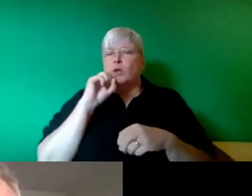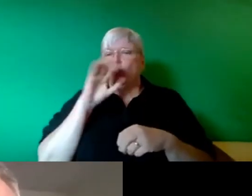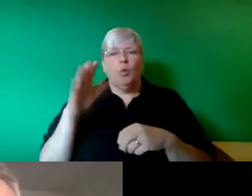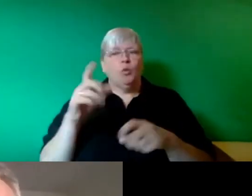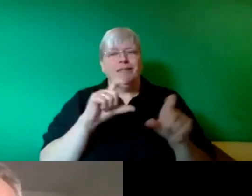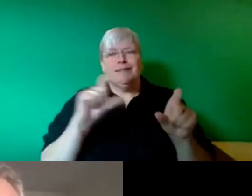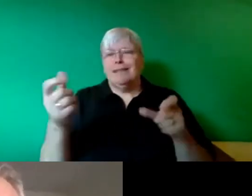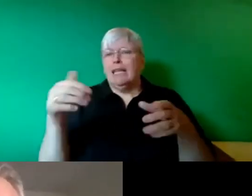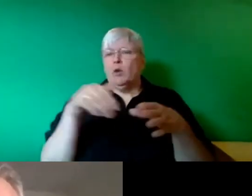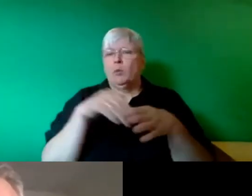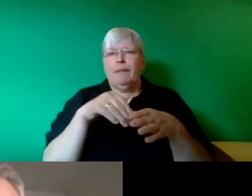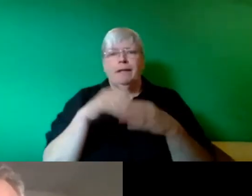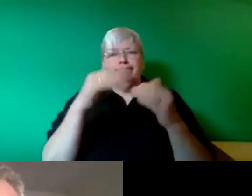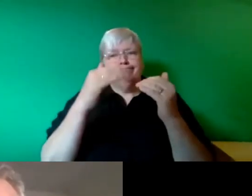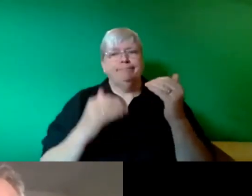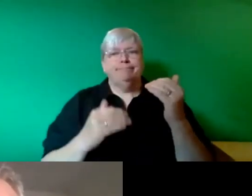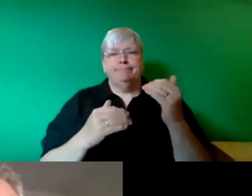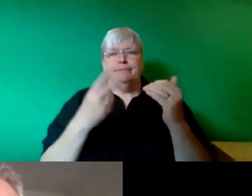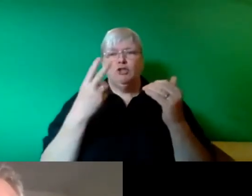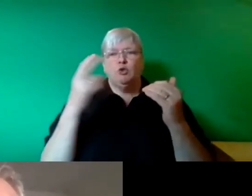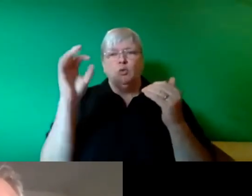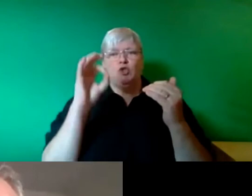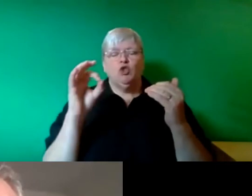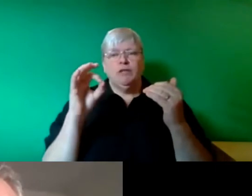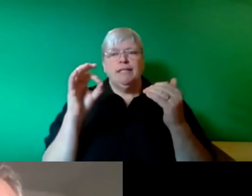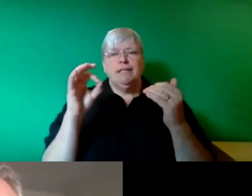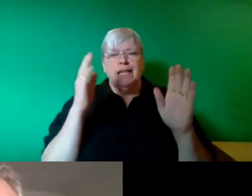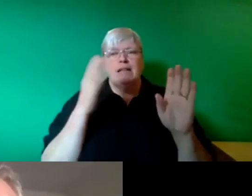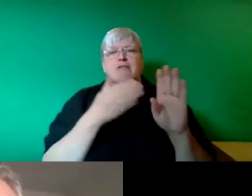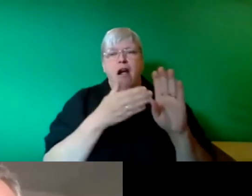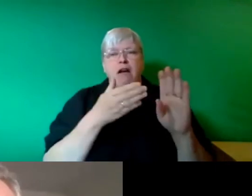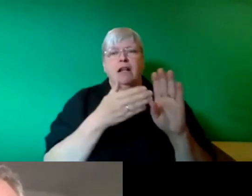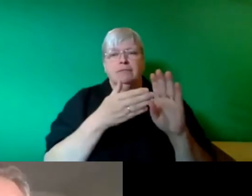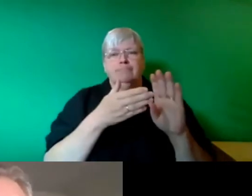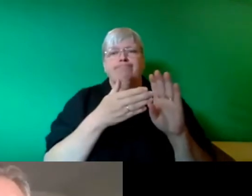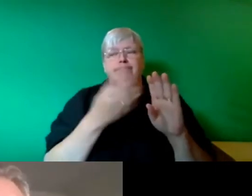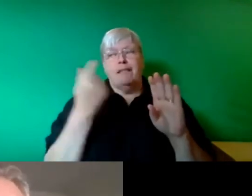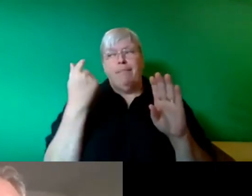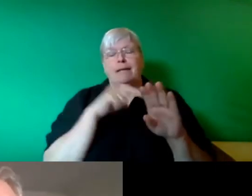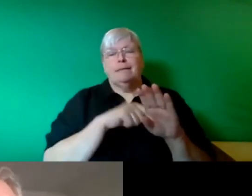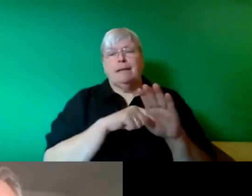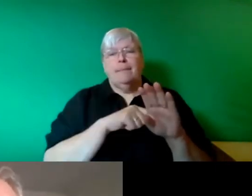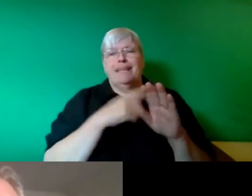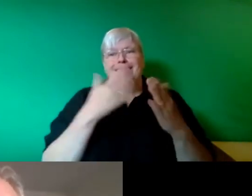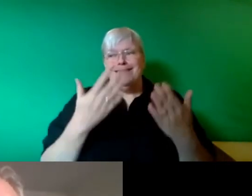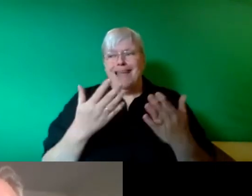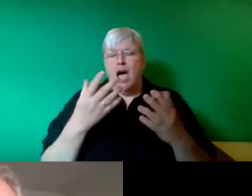below two degrees or the two degrees target as it was then now the science is telling us it's 1.5